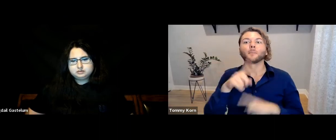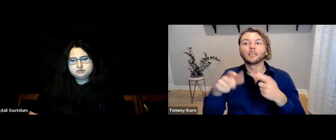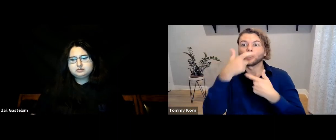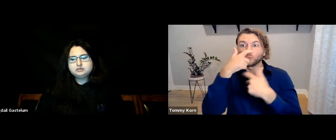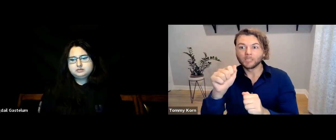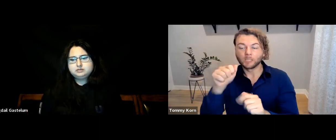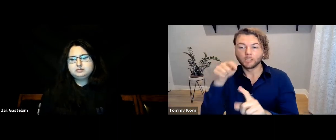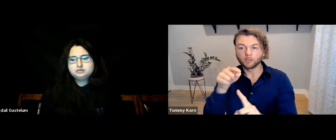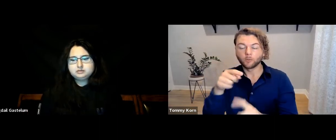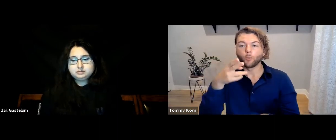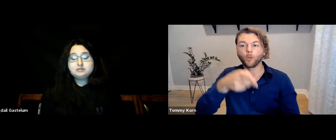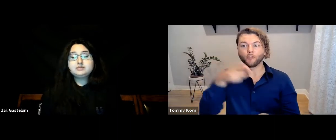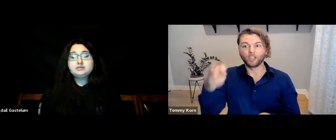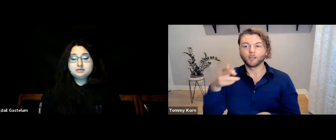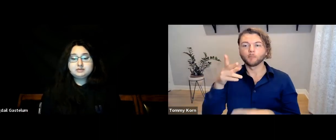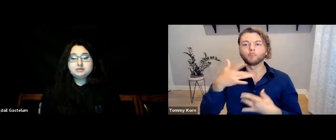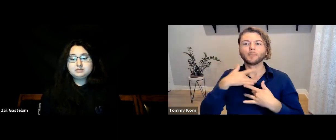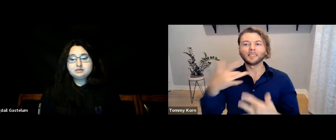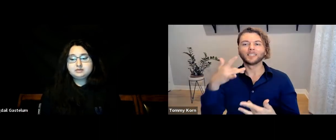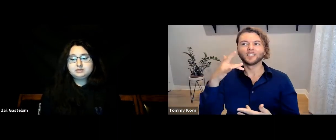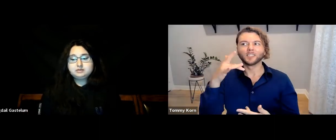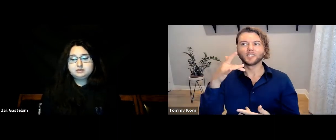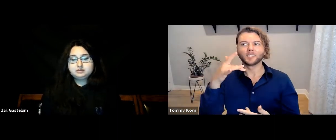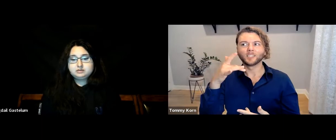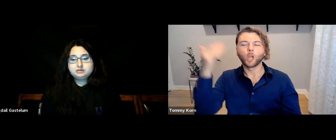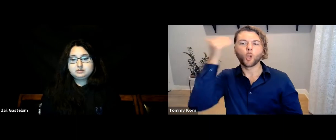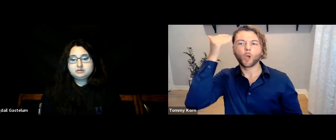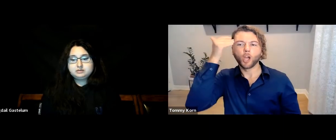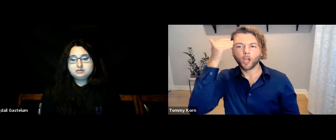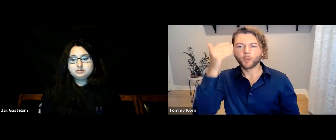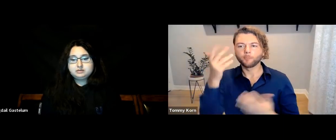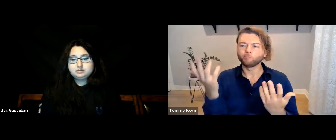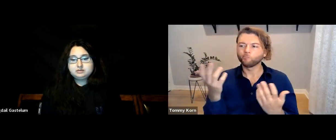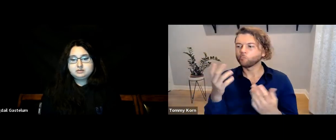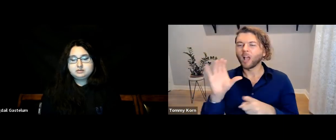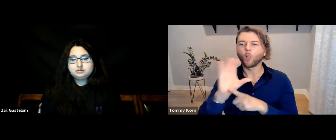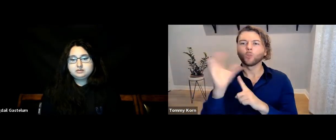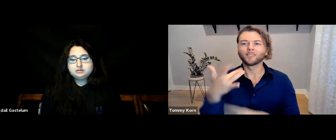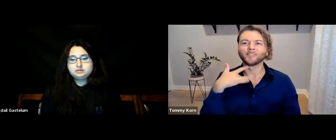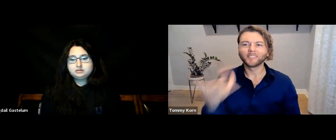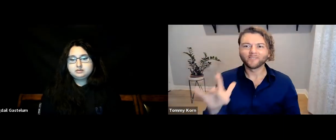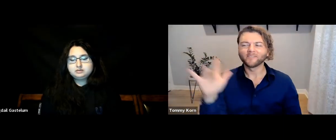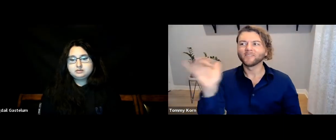I think it’s interesting to note that people who are HoH are usually culturally sensitive